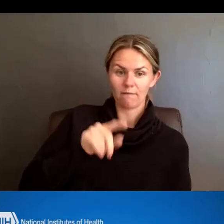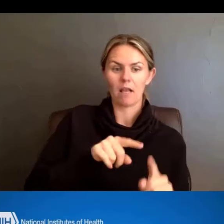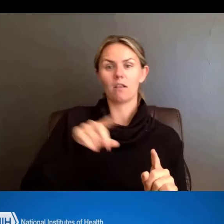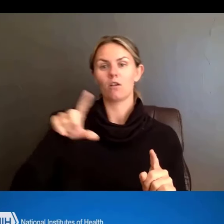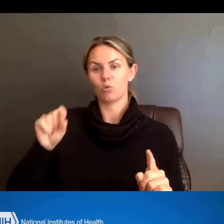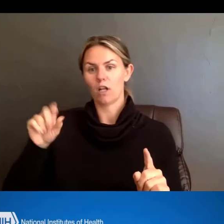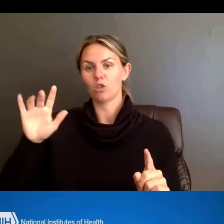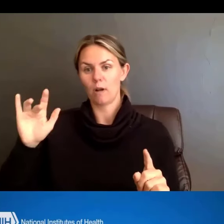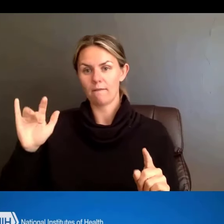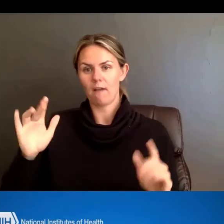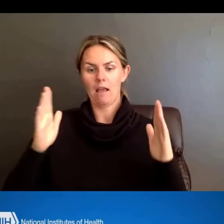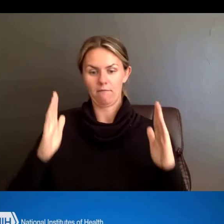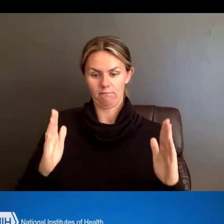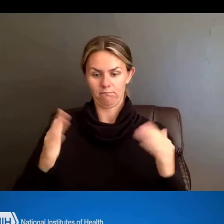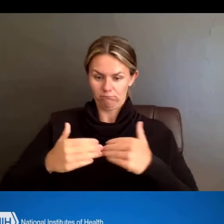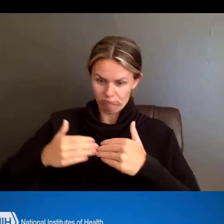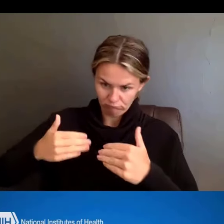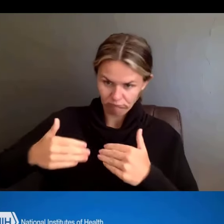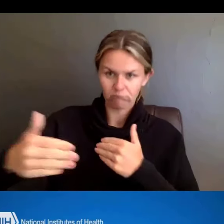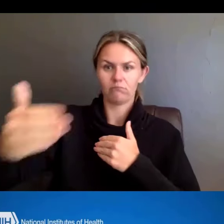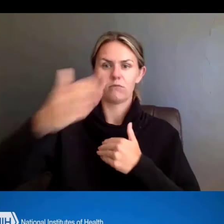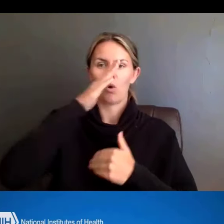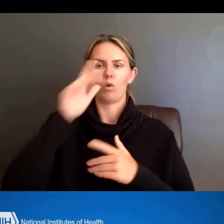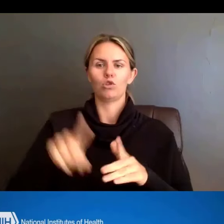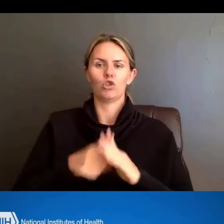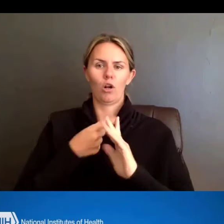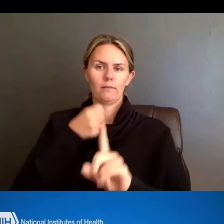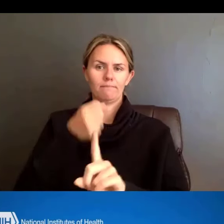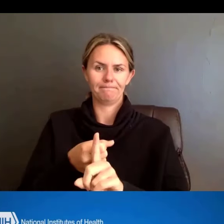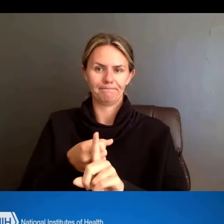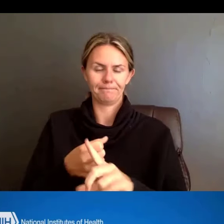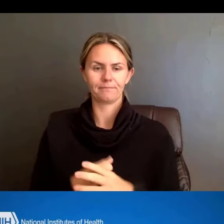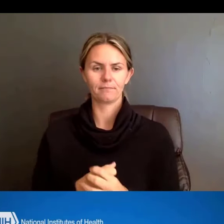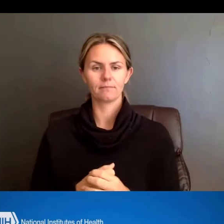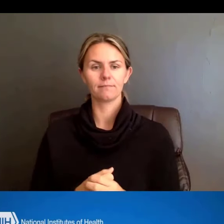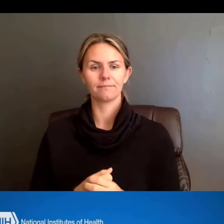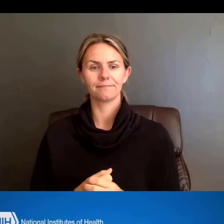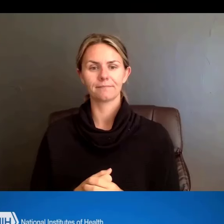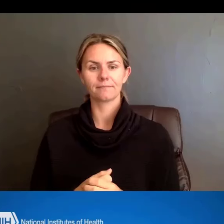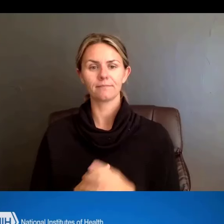where these changes will become relevant. Also keep in mind, if an activity code